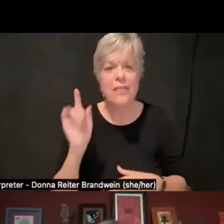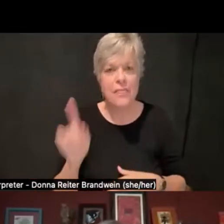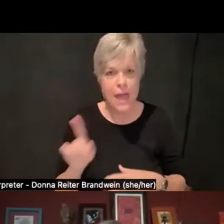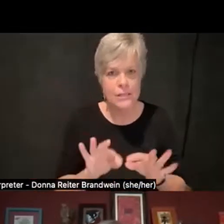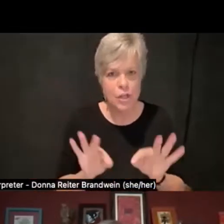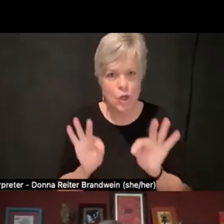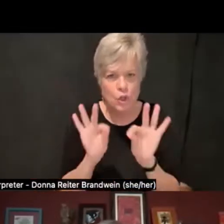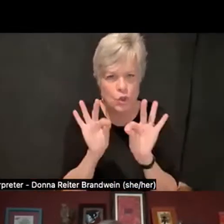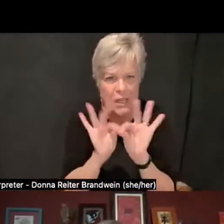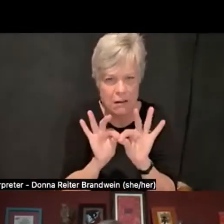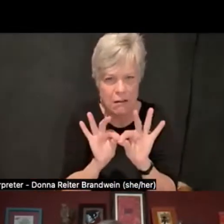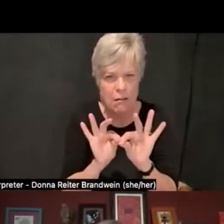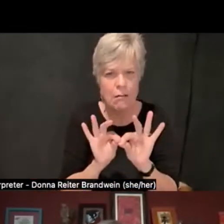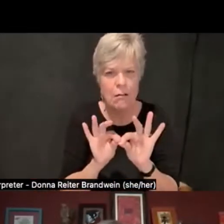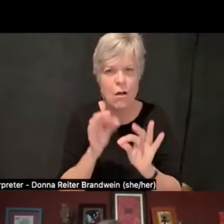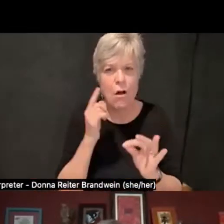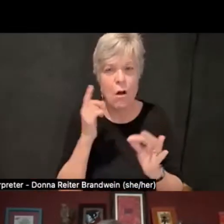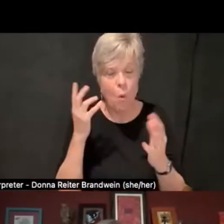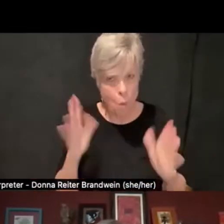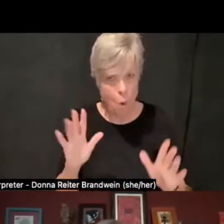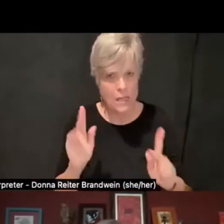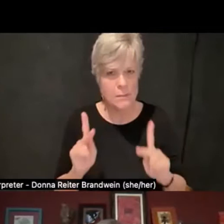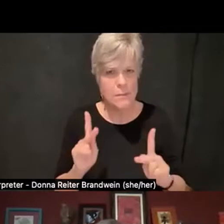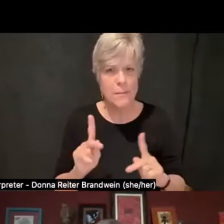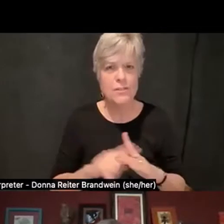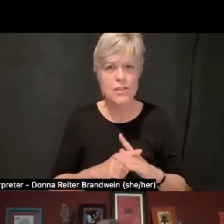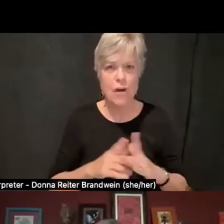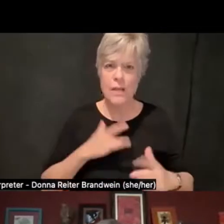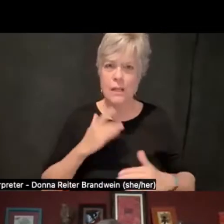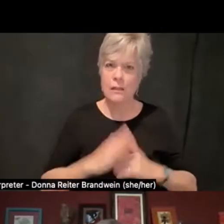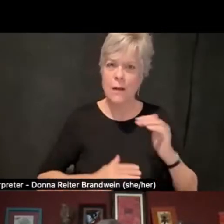is for once people start feeling comfortable and things are demystified,